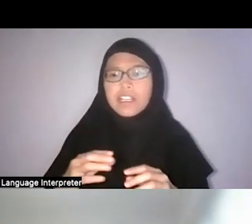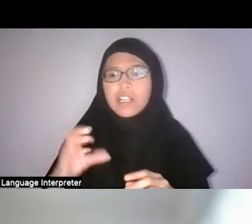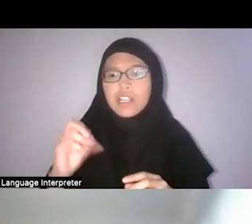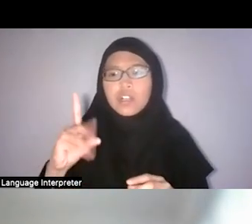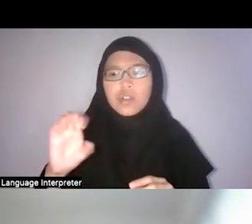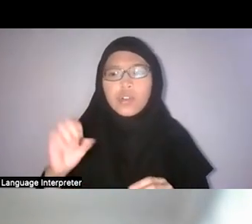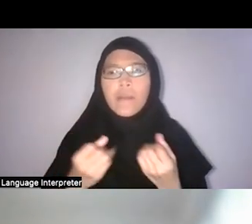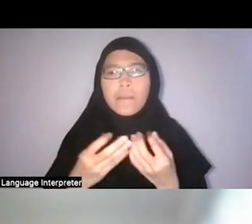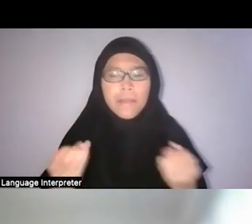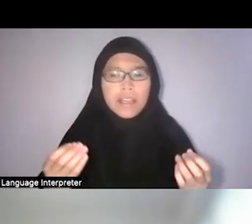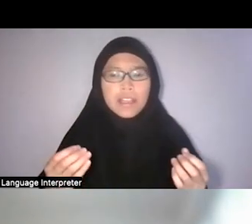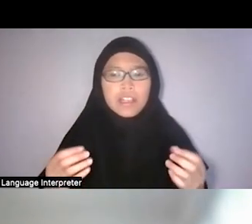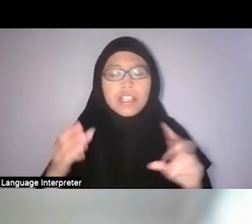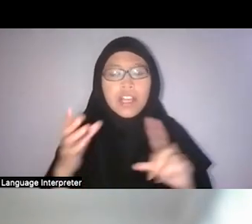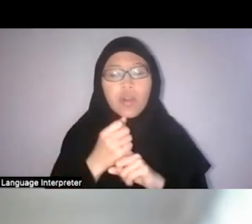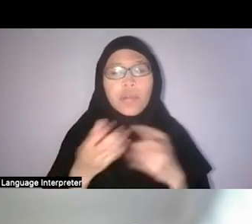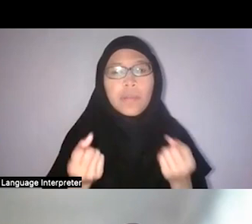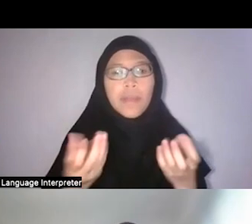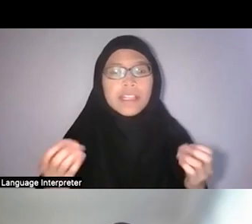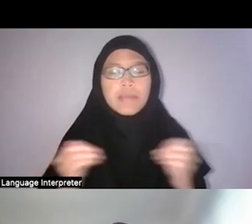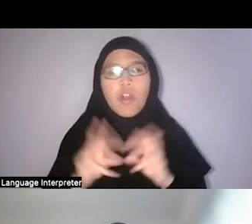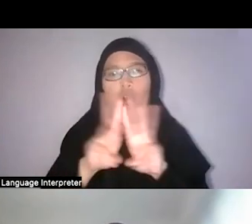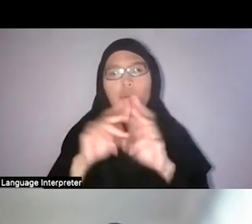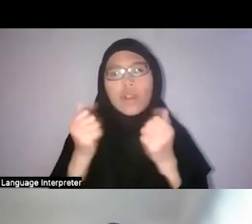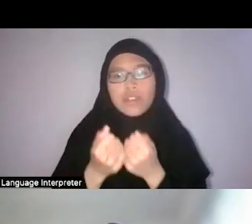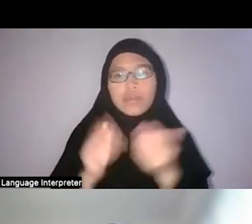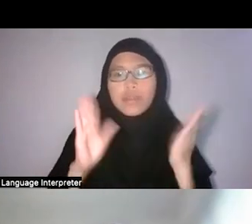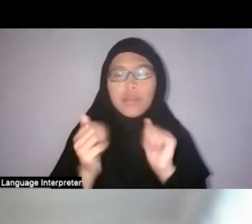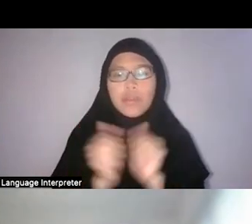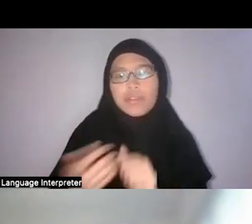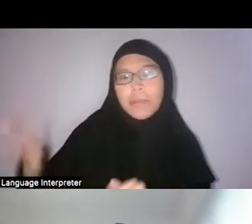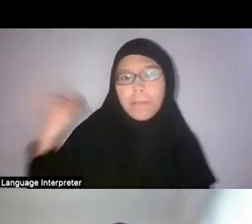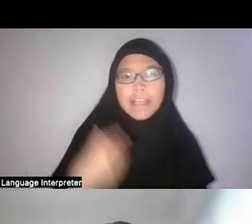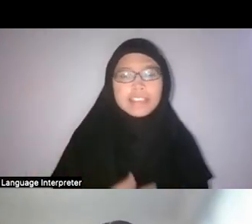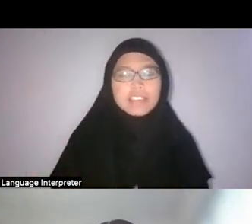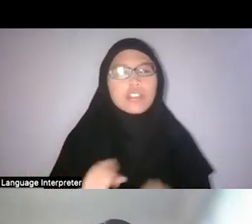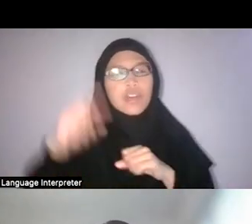like, more workshops than in the past? So that’s like a very encouraging thought.